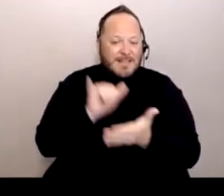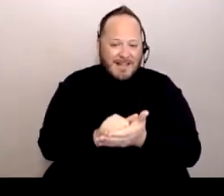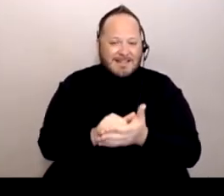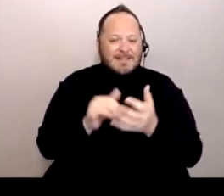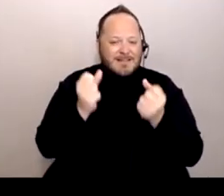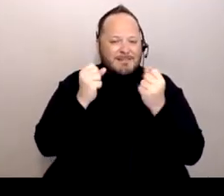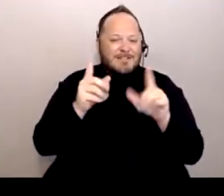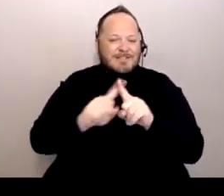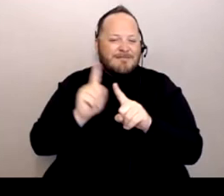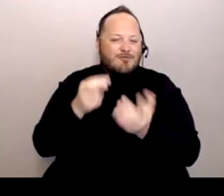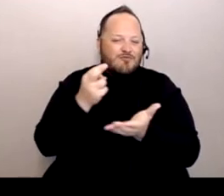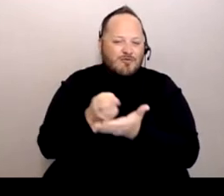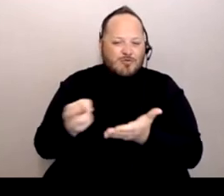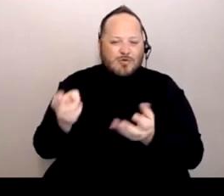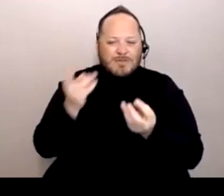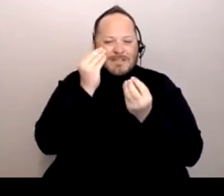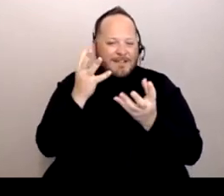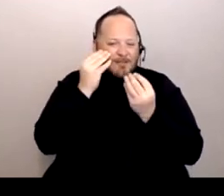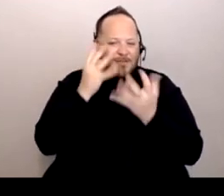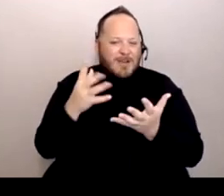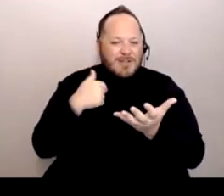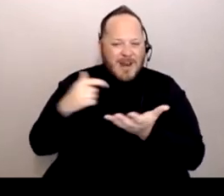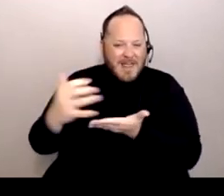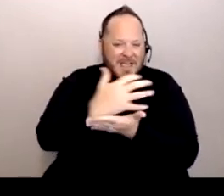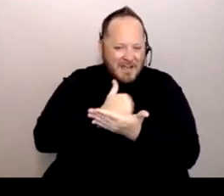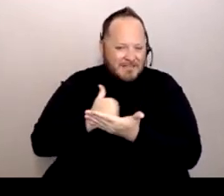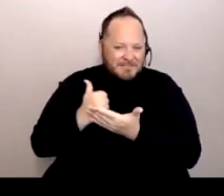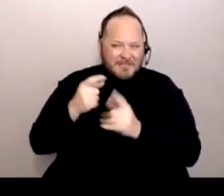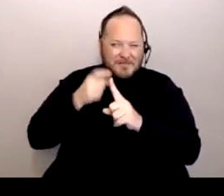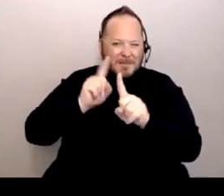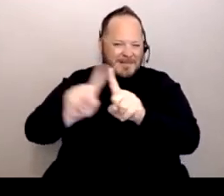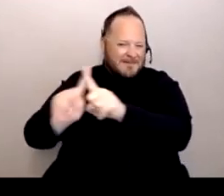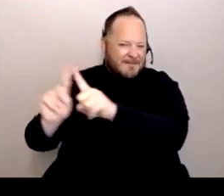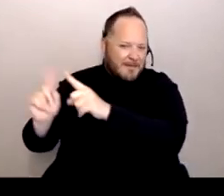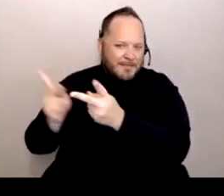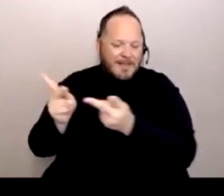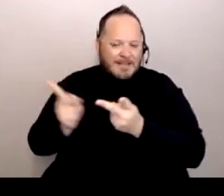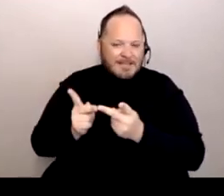information that I got from different places. There's a lot of great information,